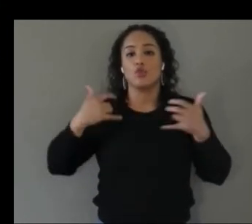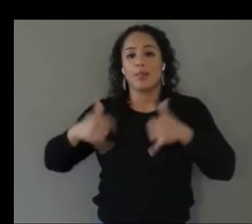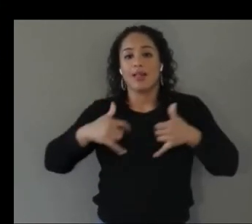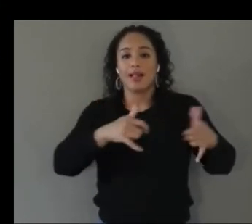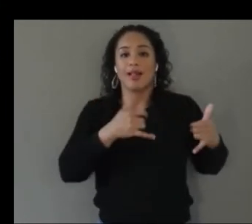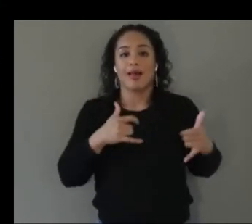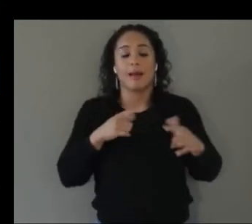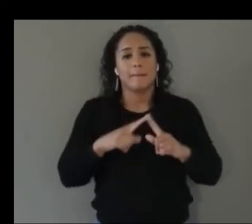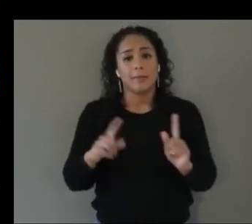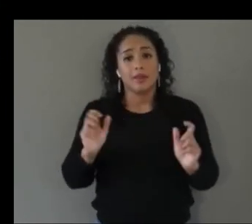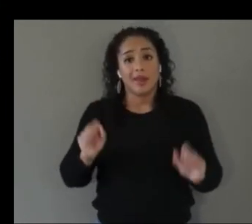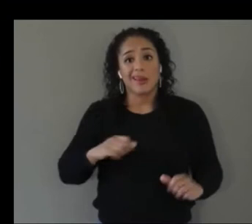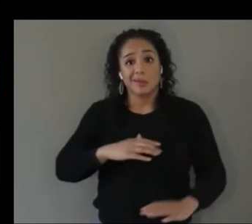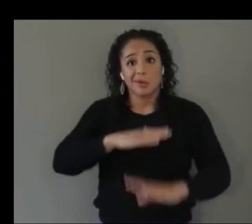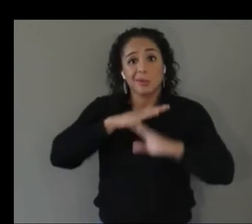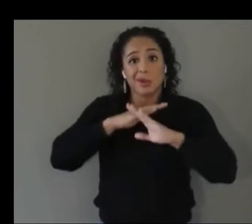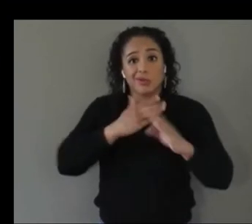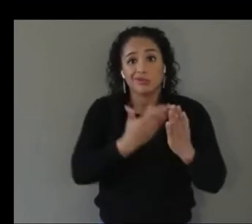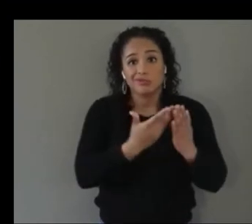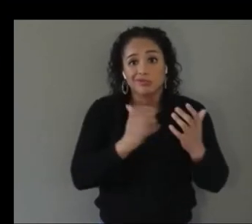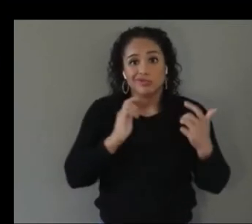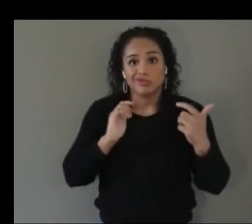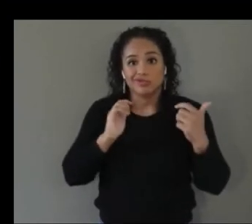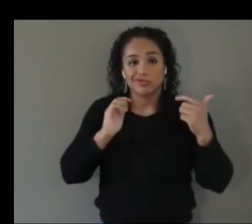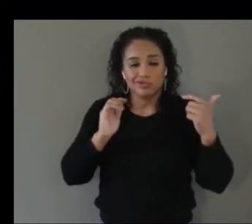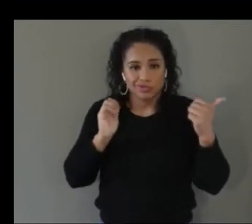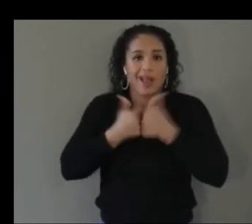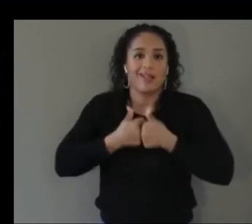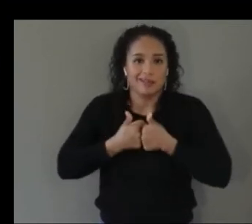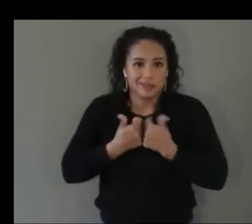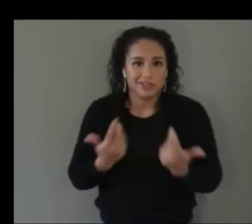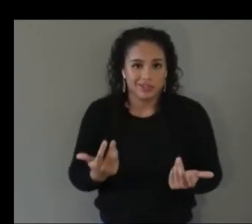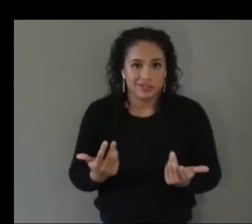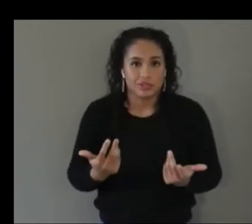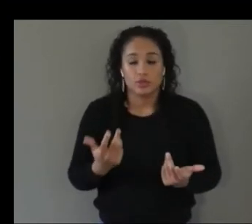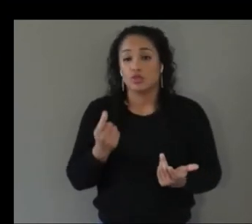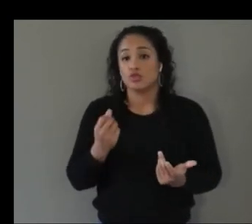so for example one of the first things you might have to do is to like set the floor level but to